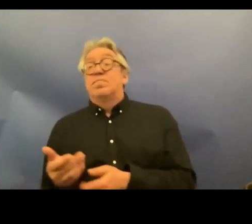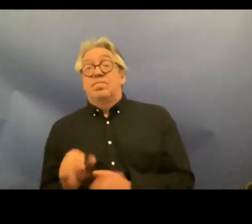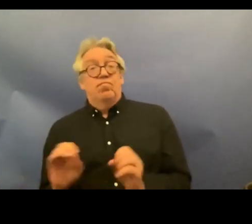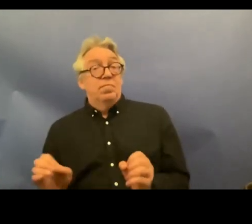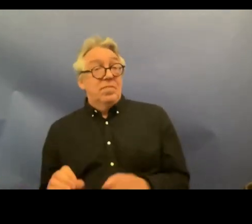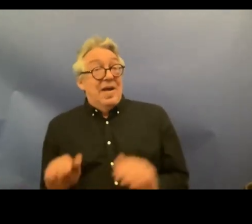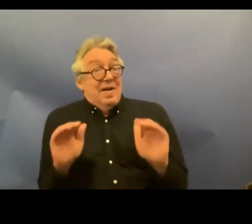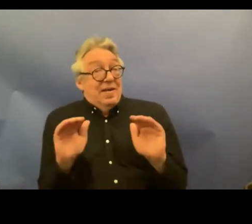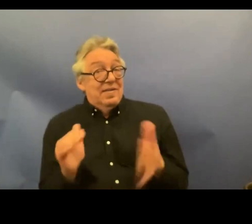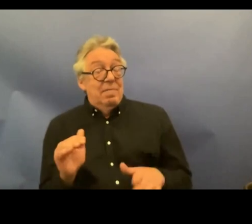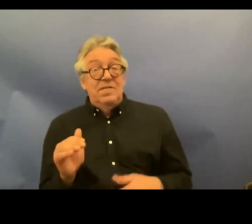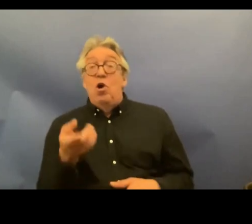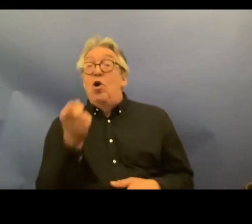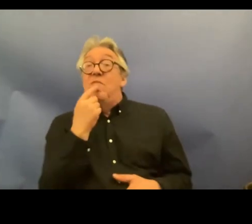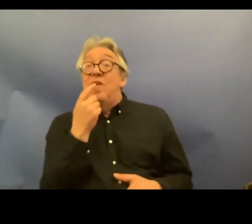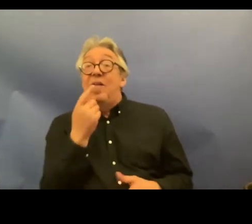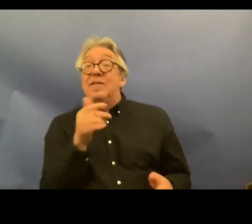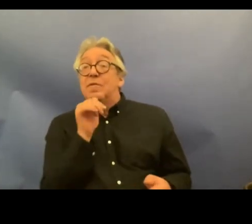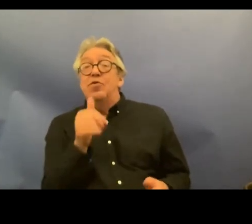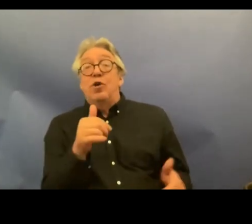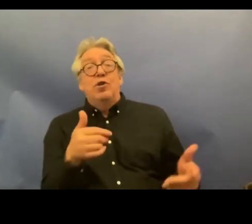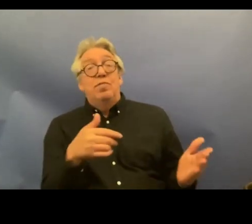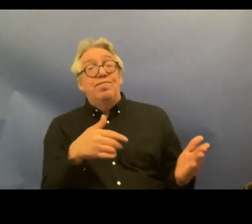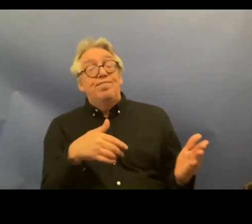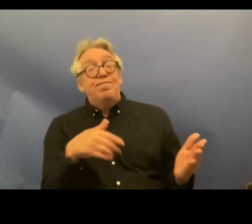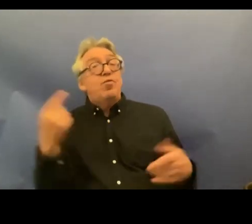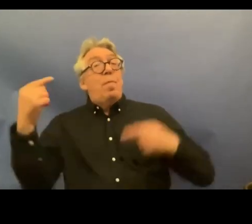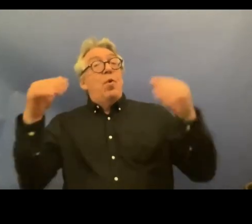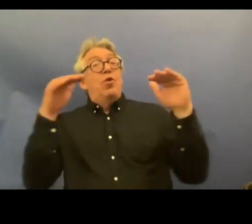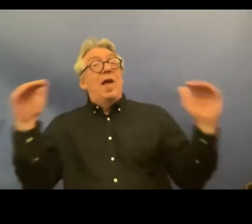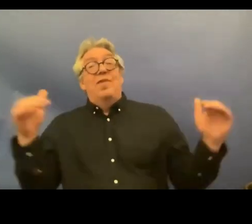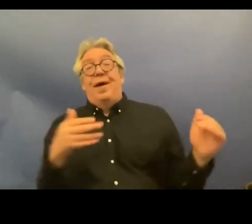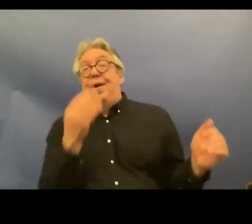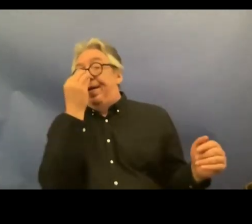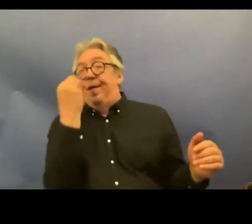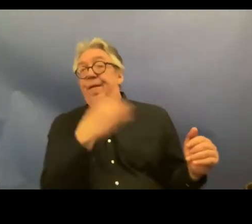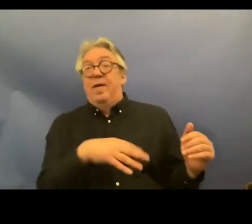take crpd obligation seriously at the political level which is in line with